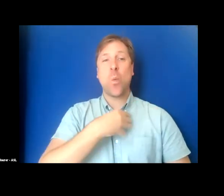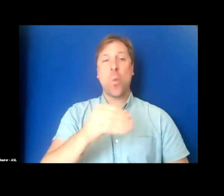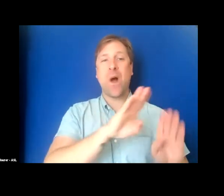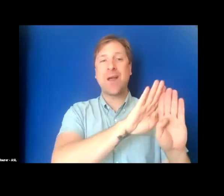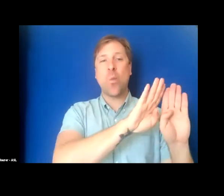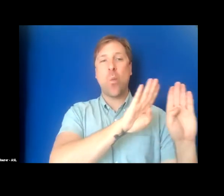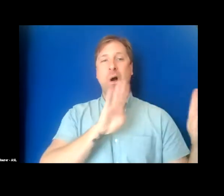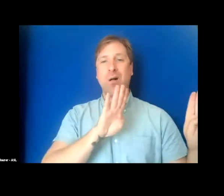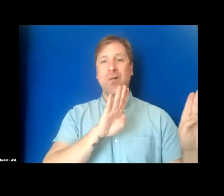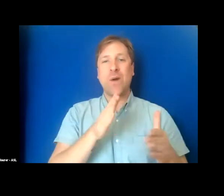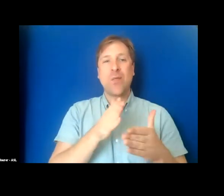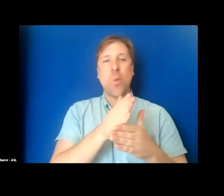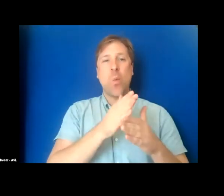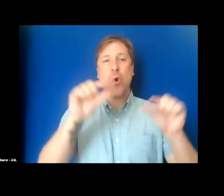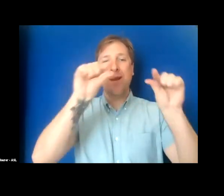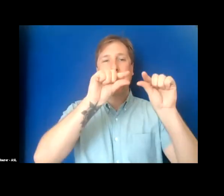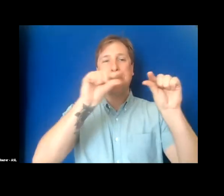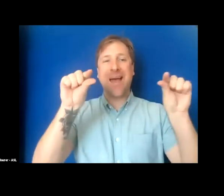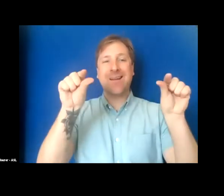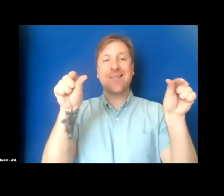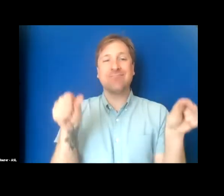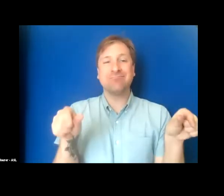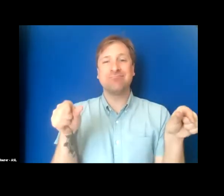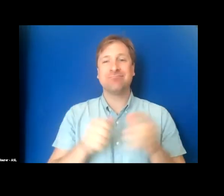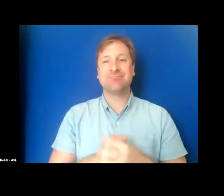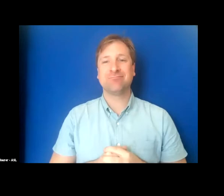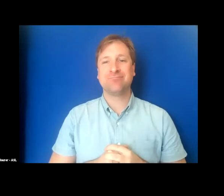that stretches horizontally and vertically across the wall.